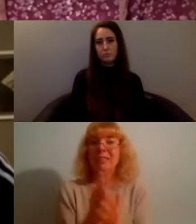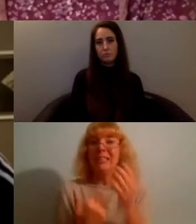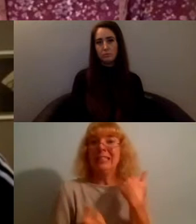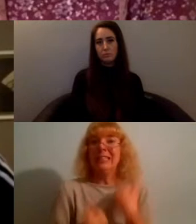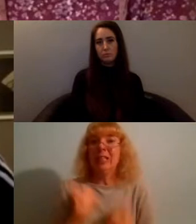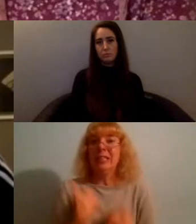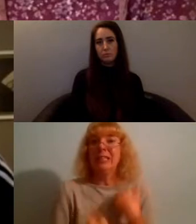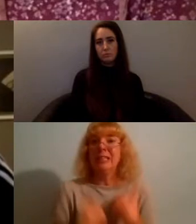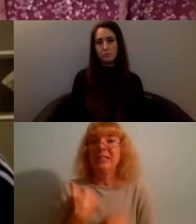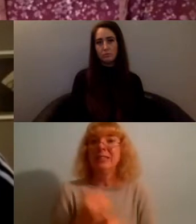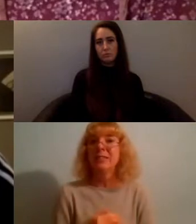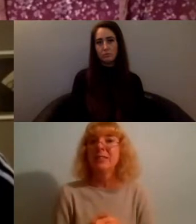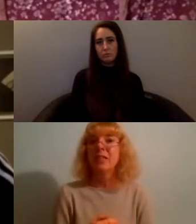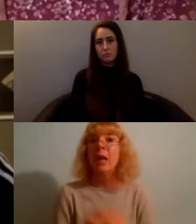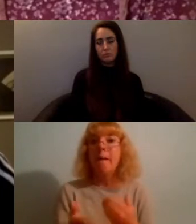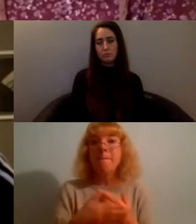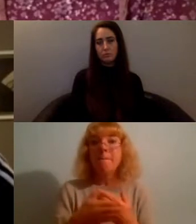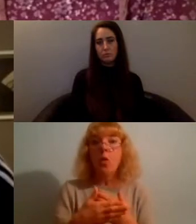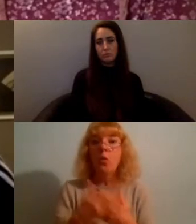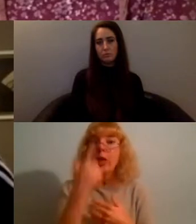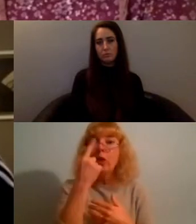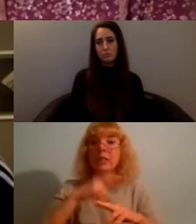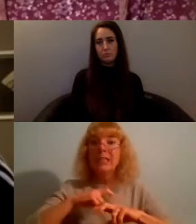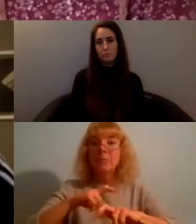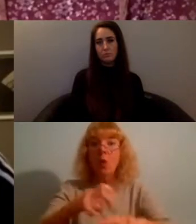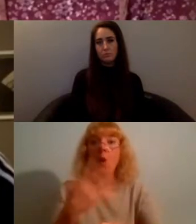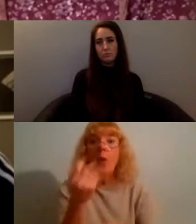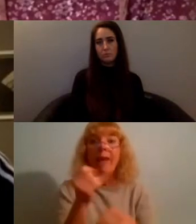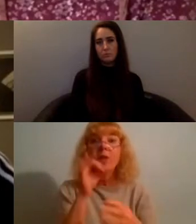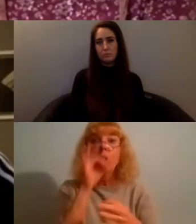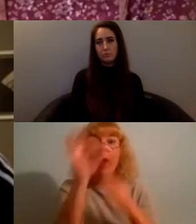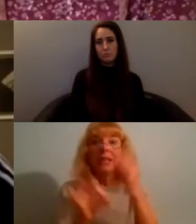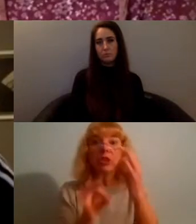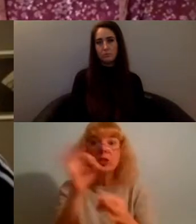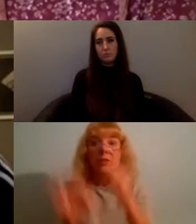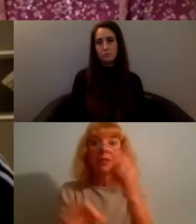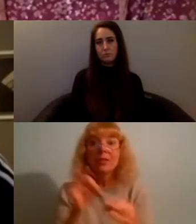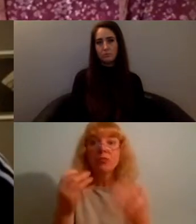and a lot more we could explore we've got some questions coming through from our audience and